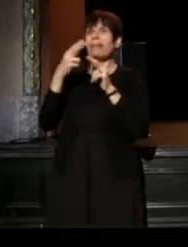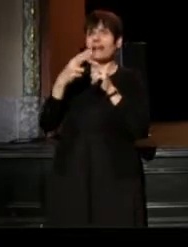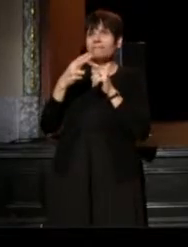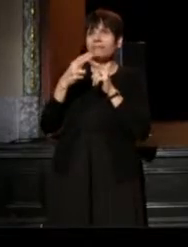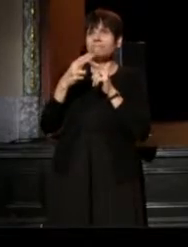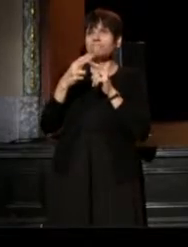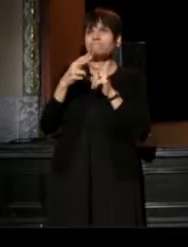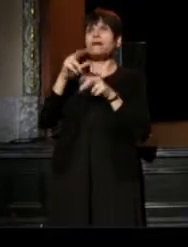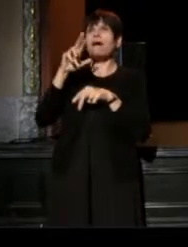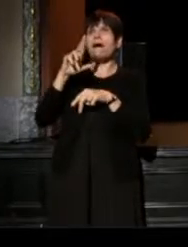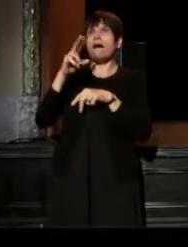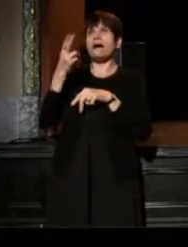(Rhodessa Jones) Thank you.